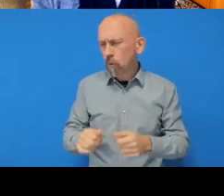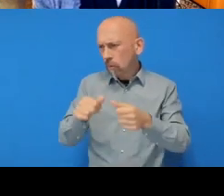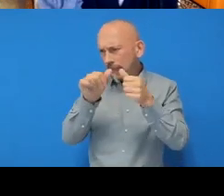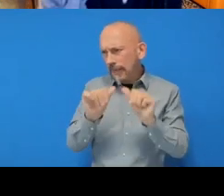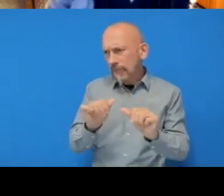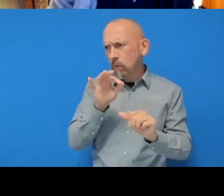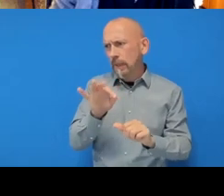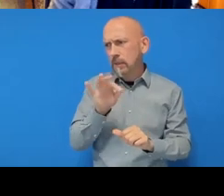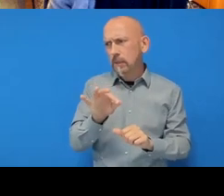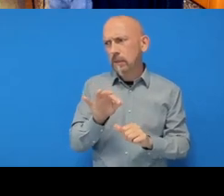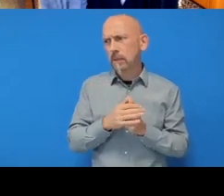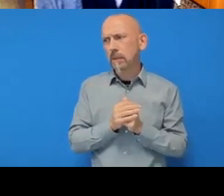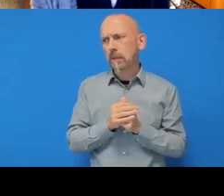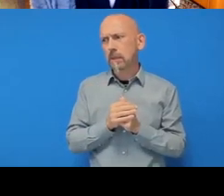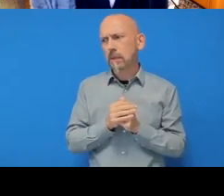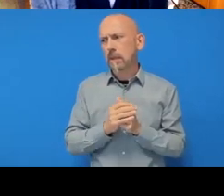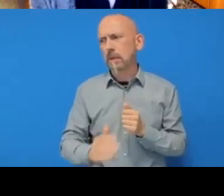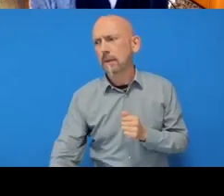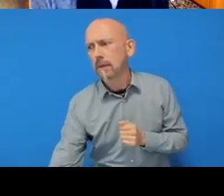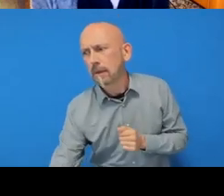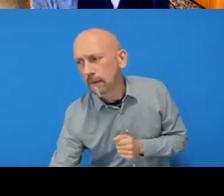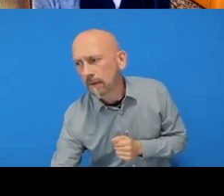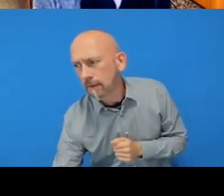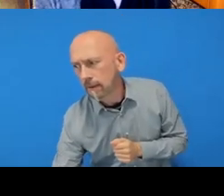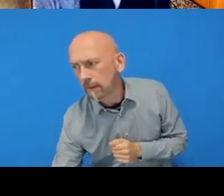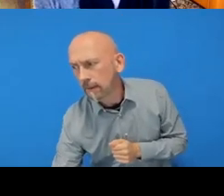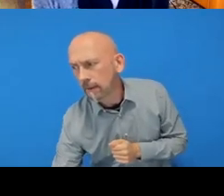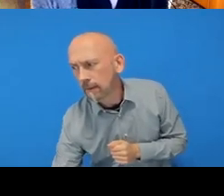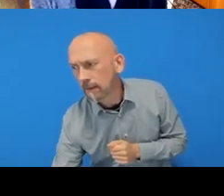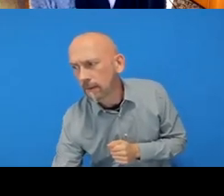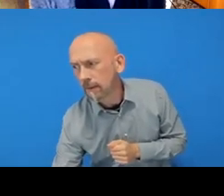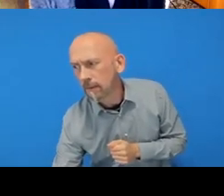with others, how do you update your local version to whatever the latest version